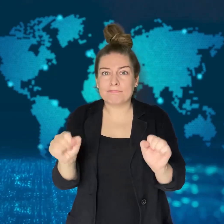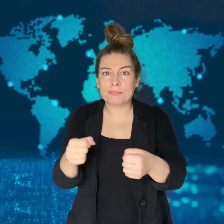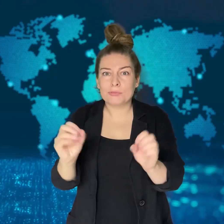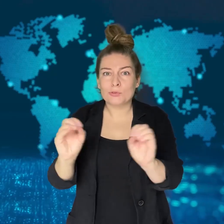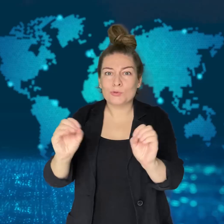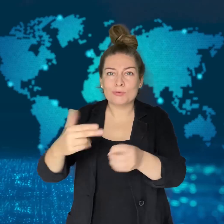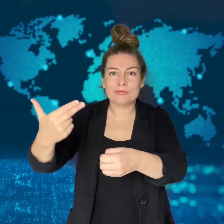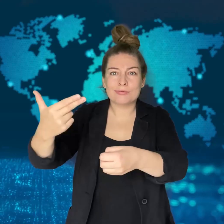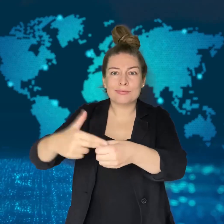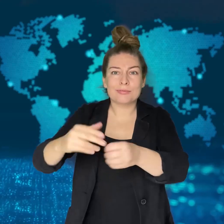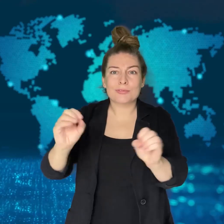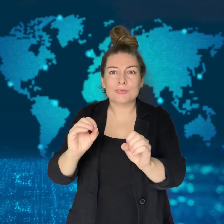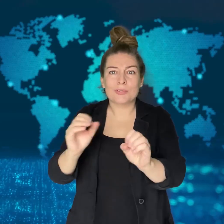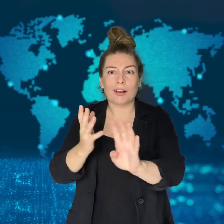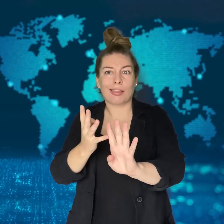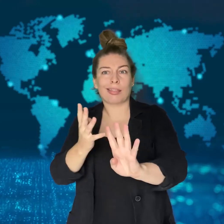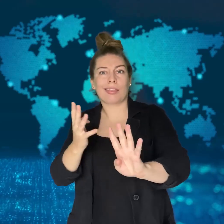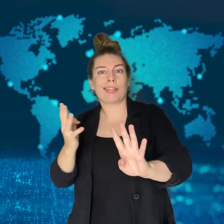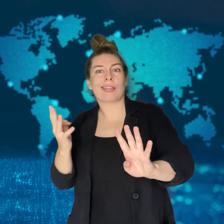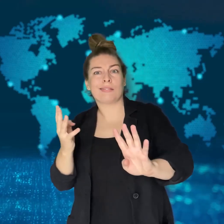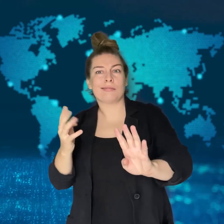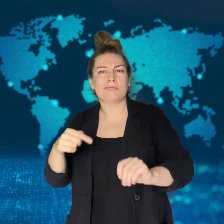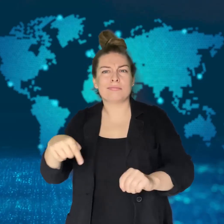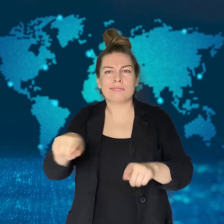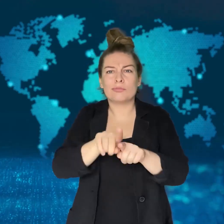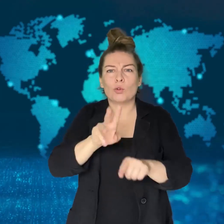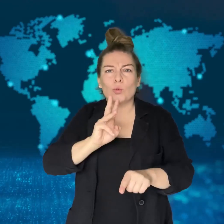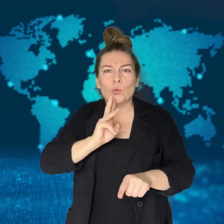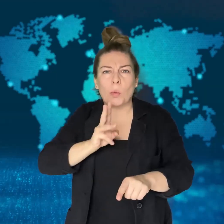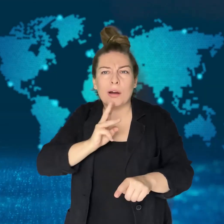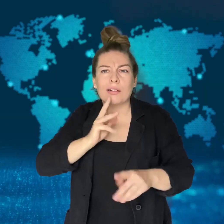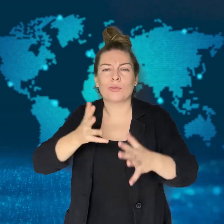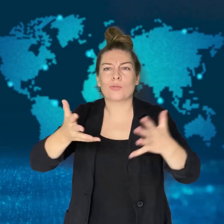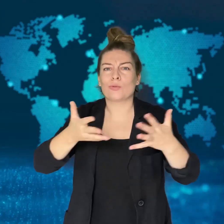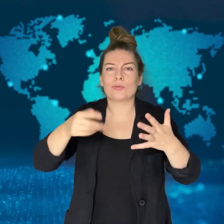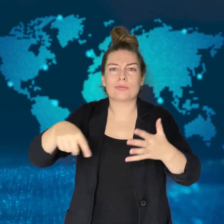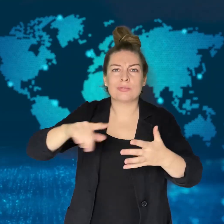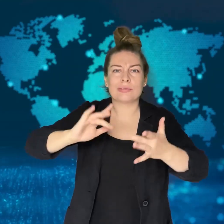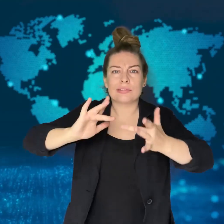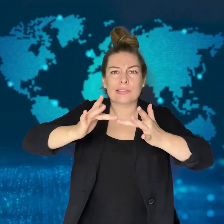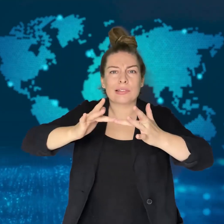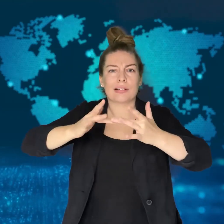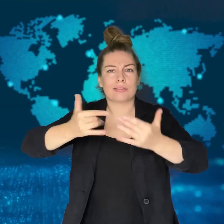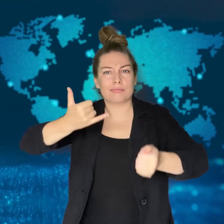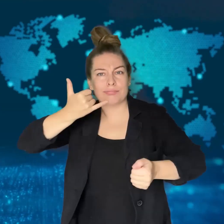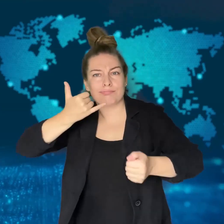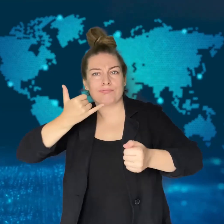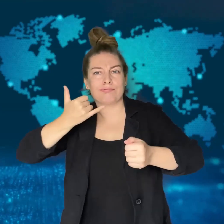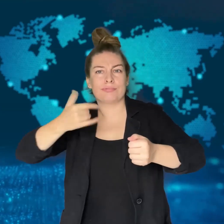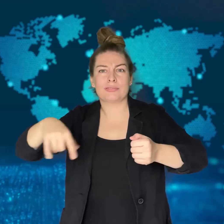Water systems and communication systems were interrupted,